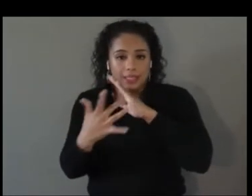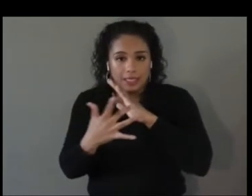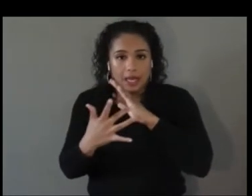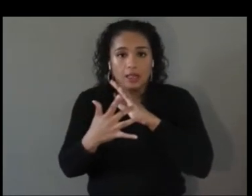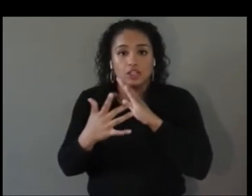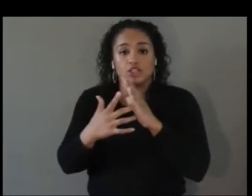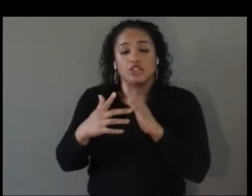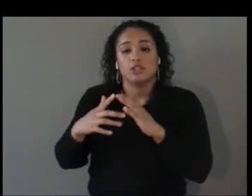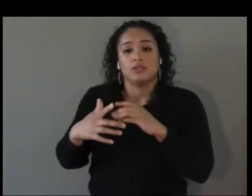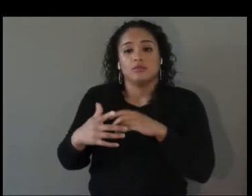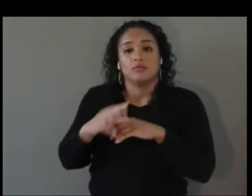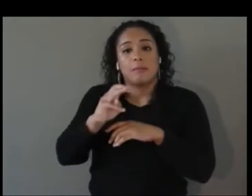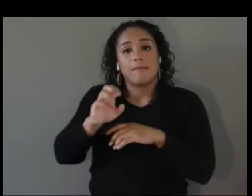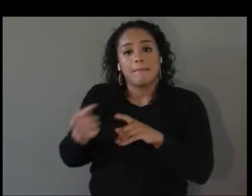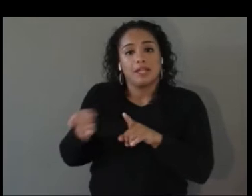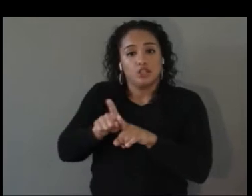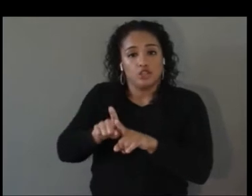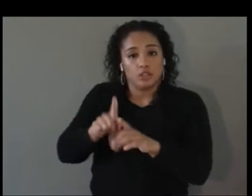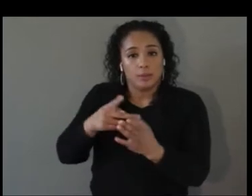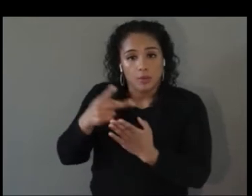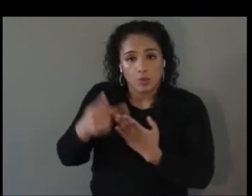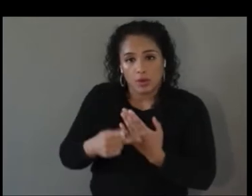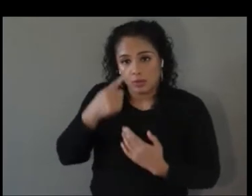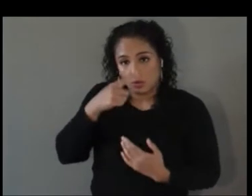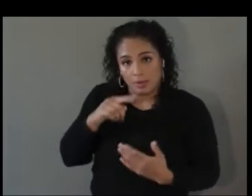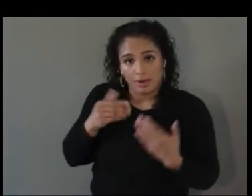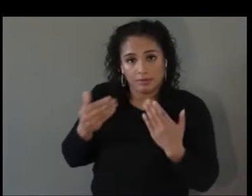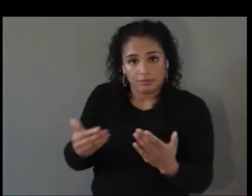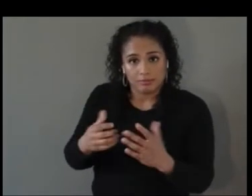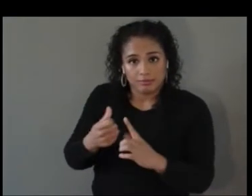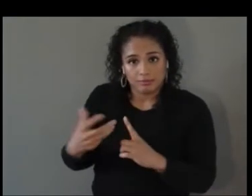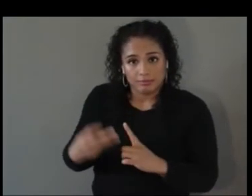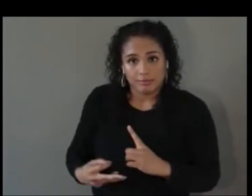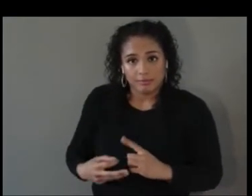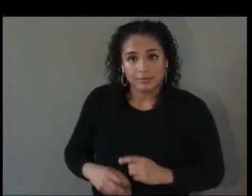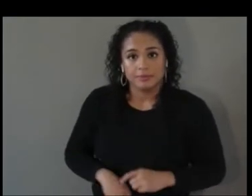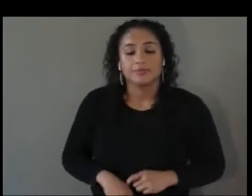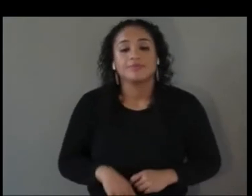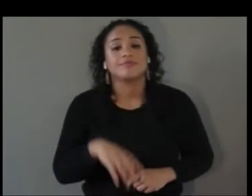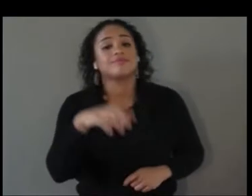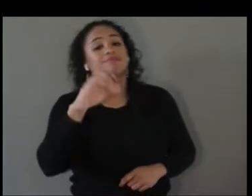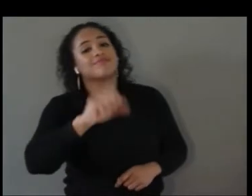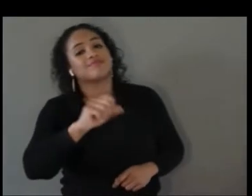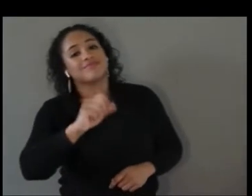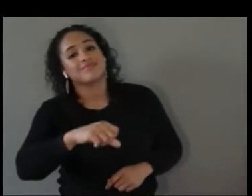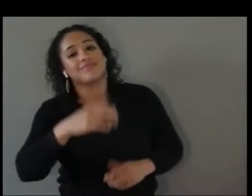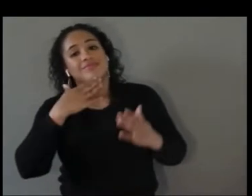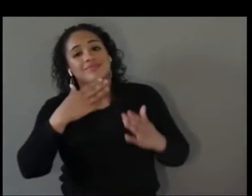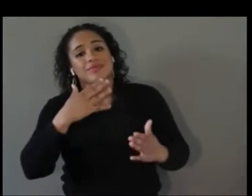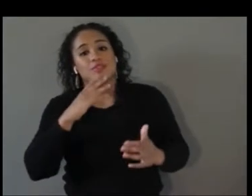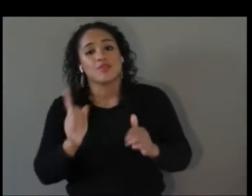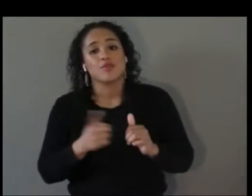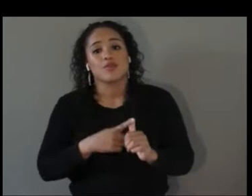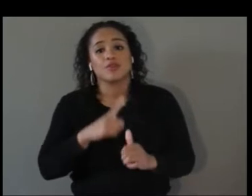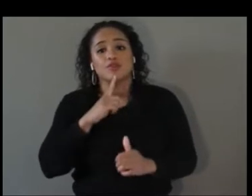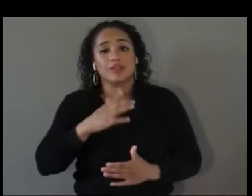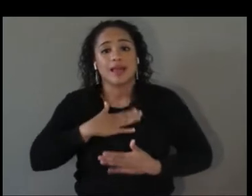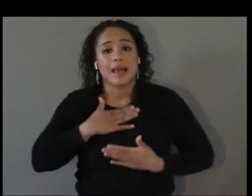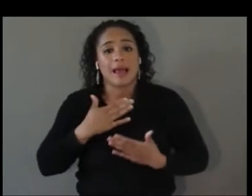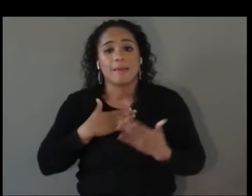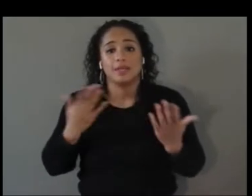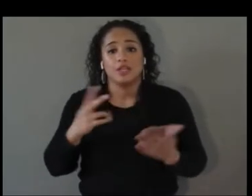Hello, Neil. First and foremost I’m happy to be here today with Verizon Media and Cornell Tech and PEAT, and all the wonderful things you're doing and highlighting